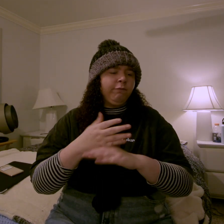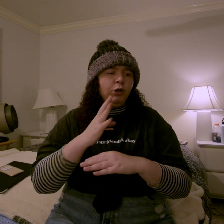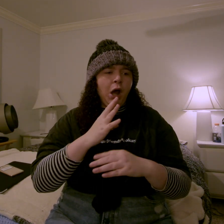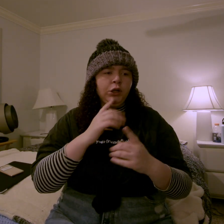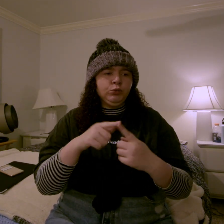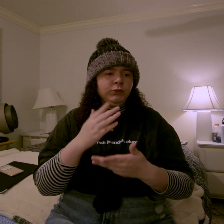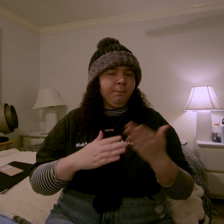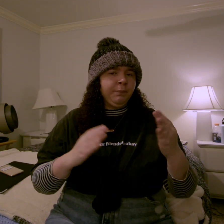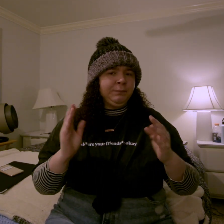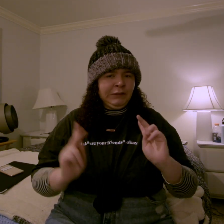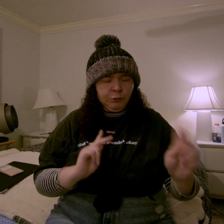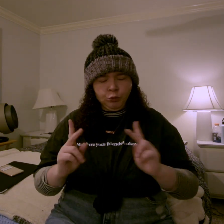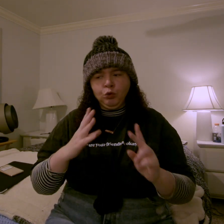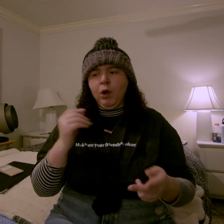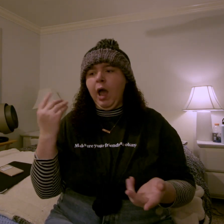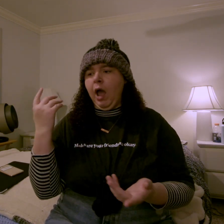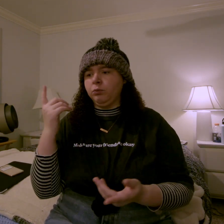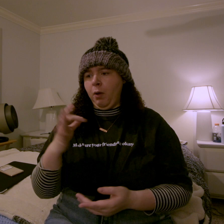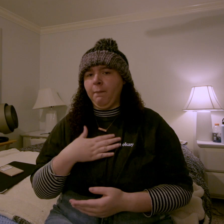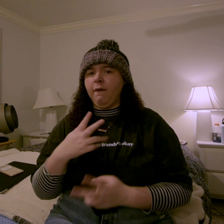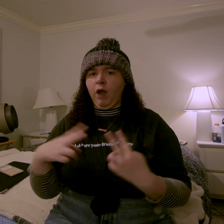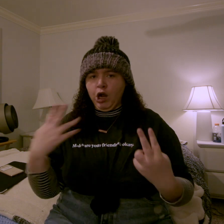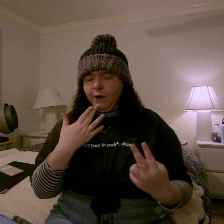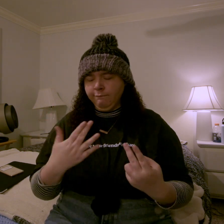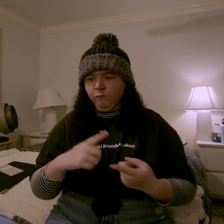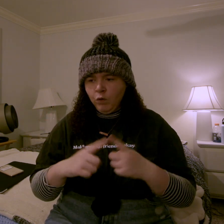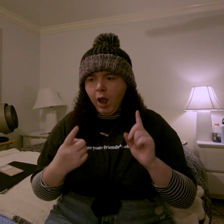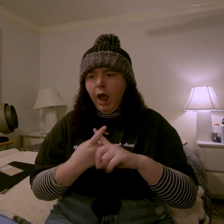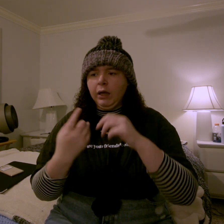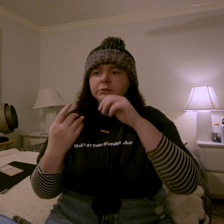after talking to some people and one of my very good friends